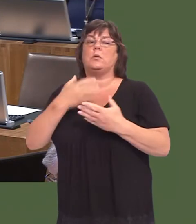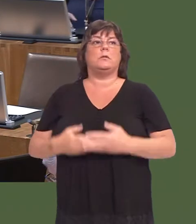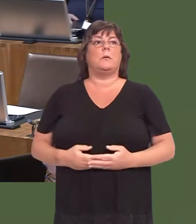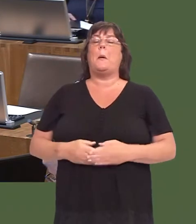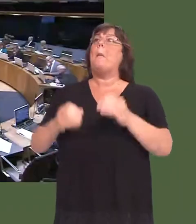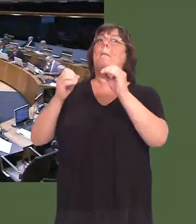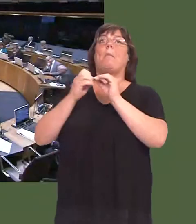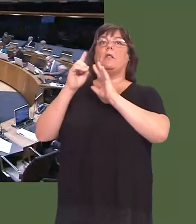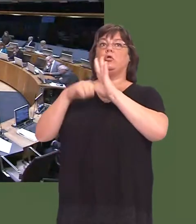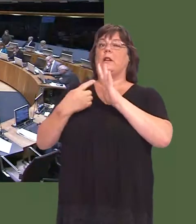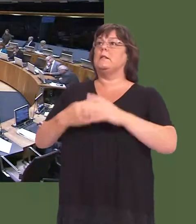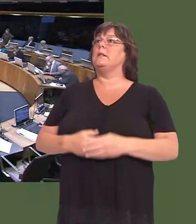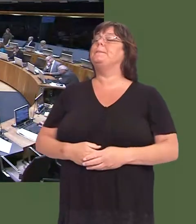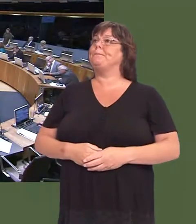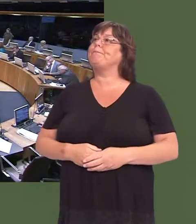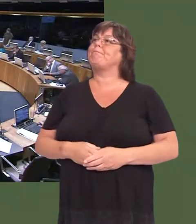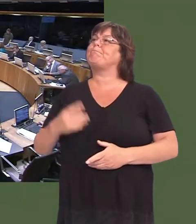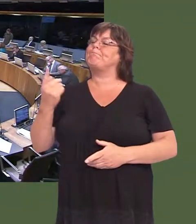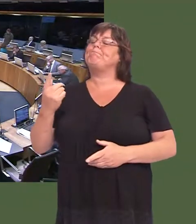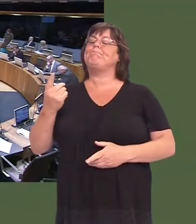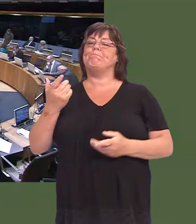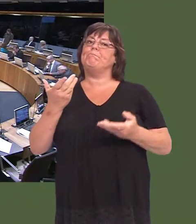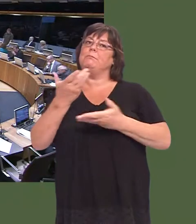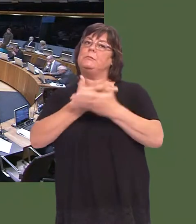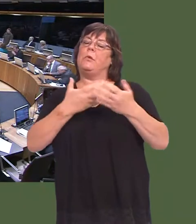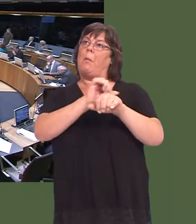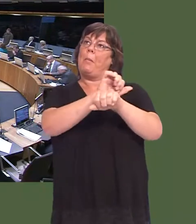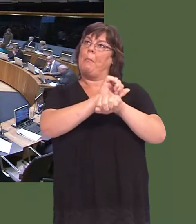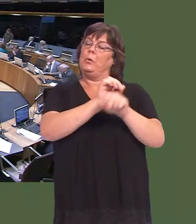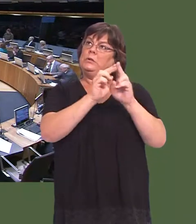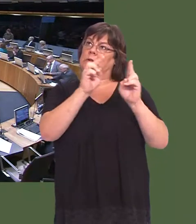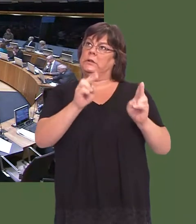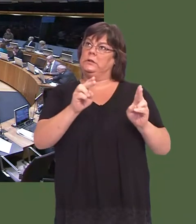Bethan Jenkins: Following on from that theme, last week, in a question that I asked the